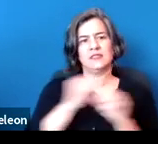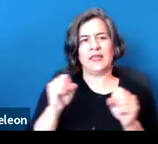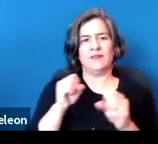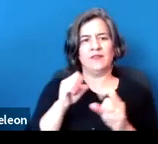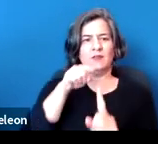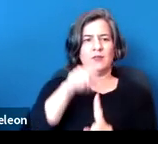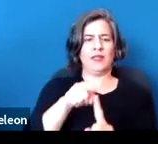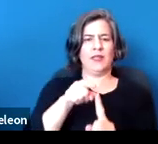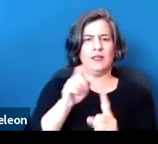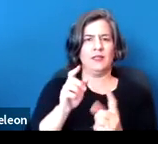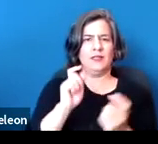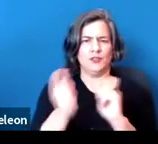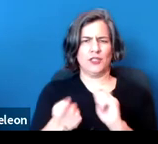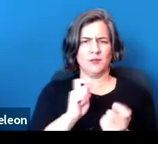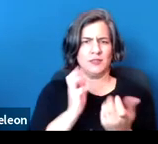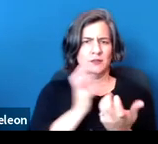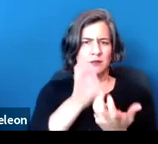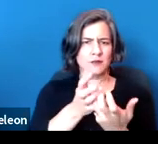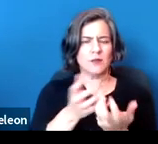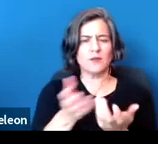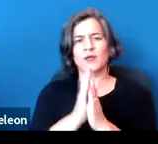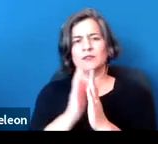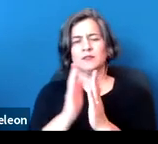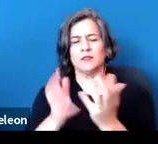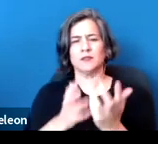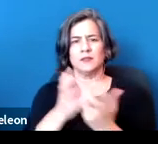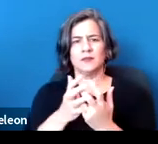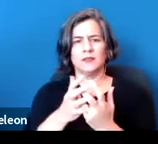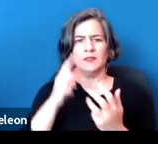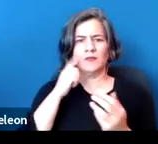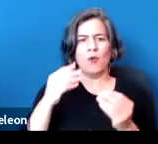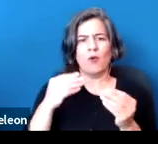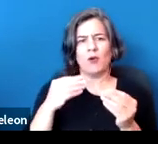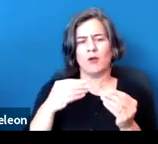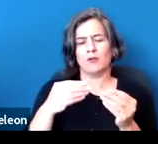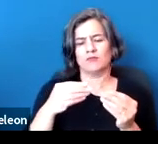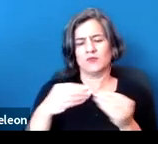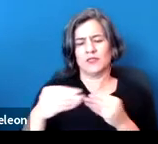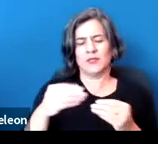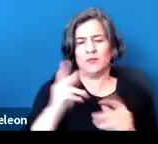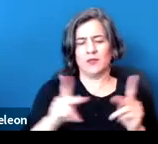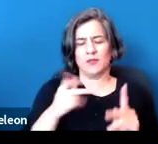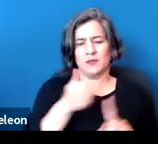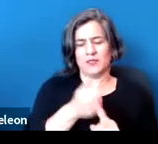So requesting an accommodation for flexibility with people who may struggle with complying